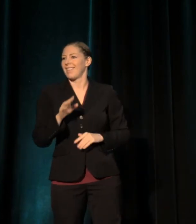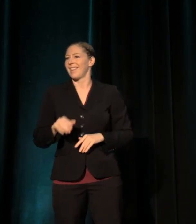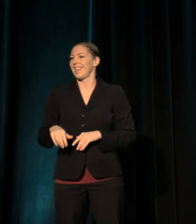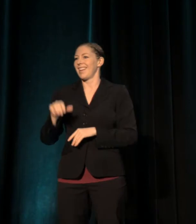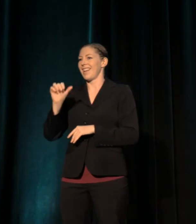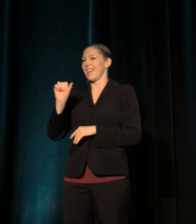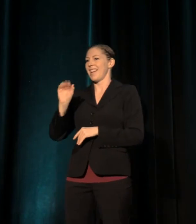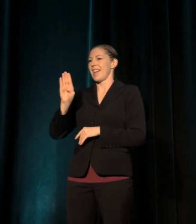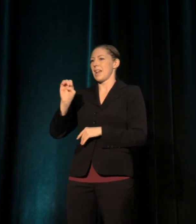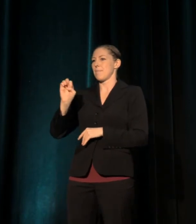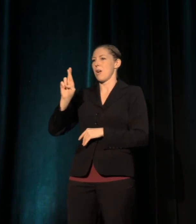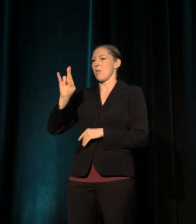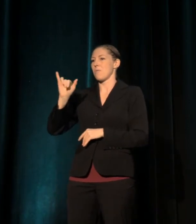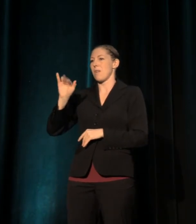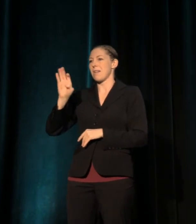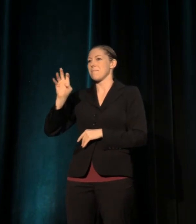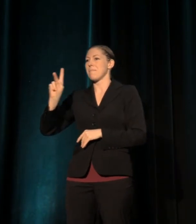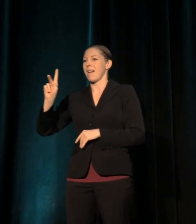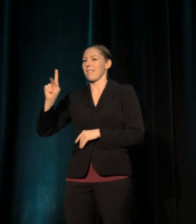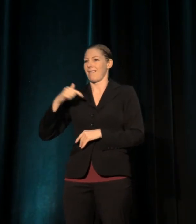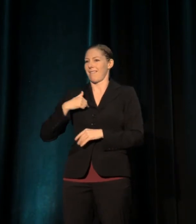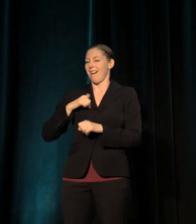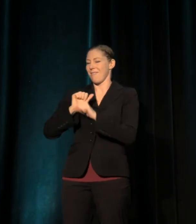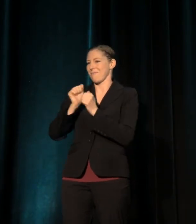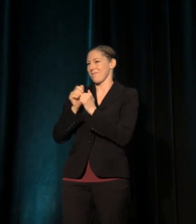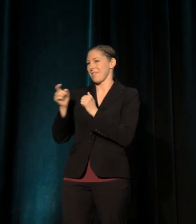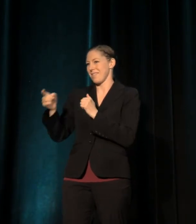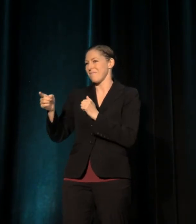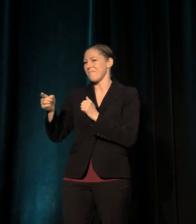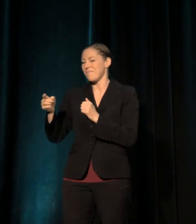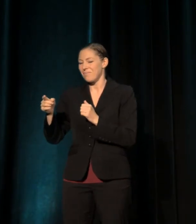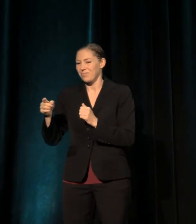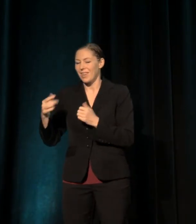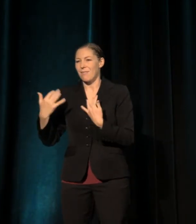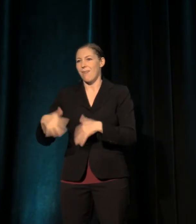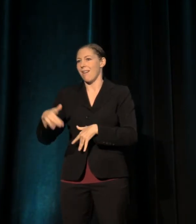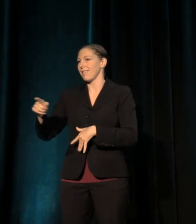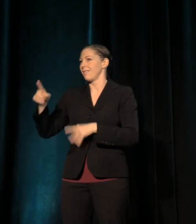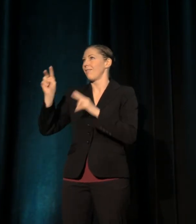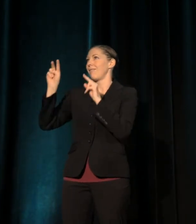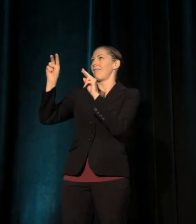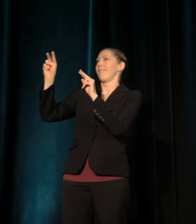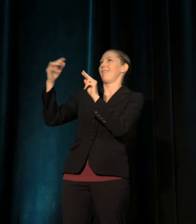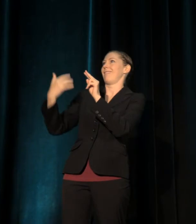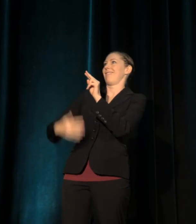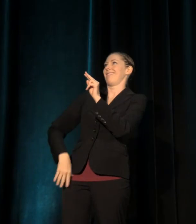an artist, a hero of mine, who took his work of inspiring outness